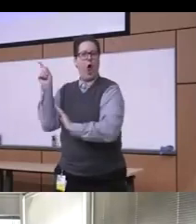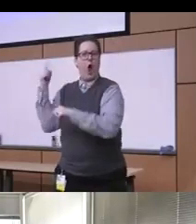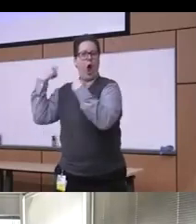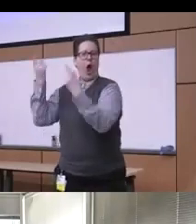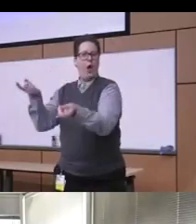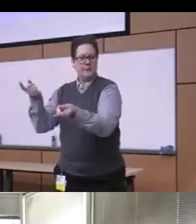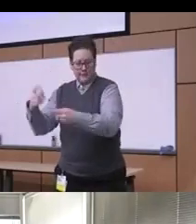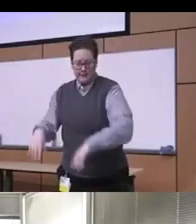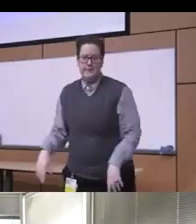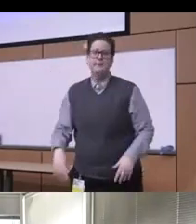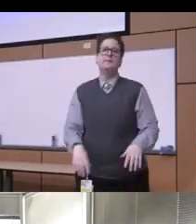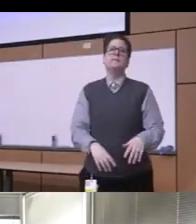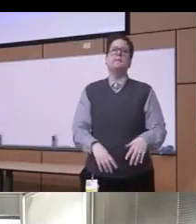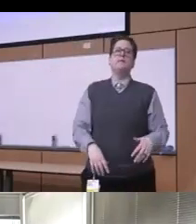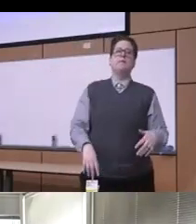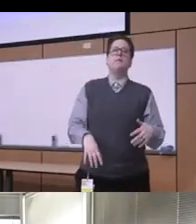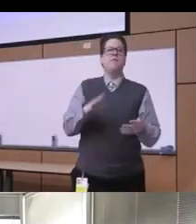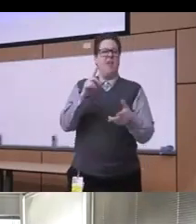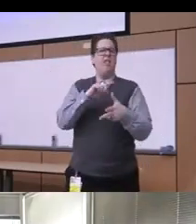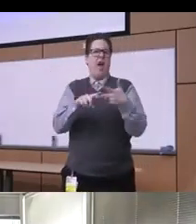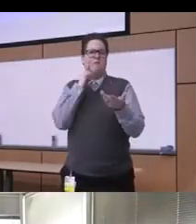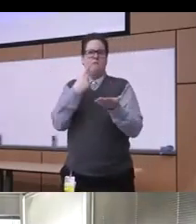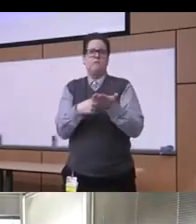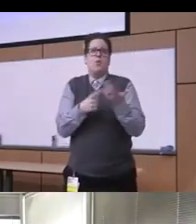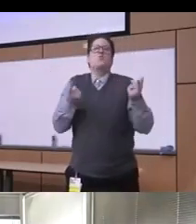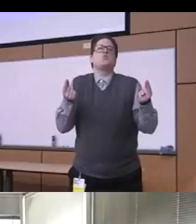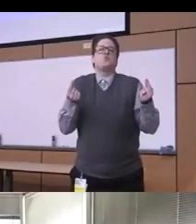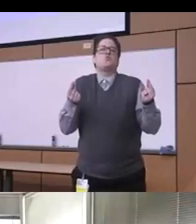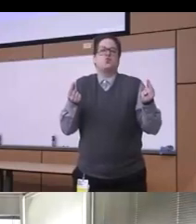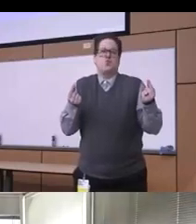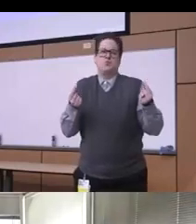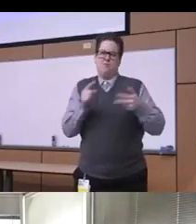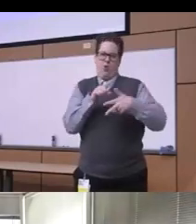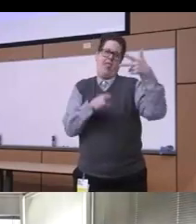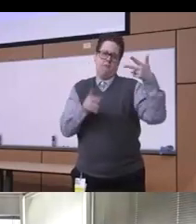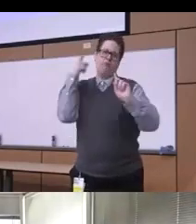discuss what can we do about it so this is in a nutshell what we would be discussing here today